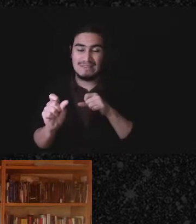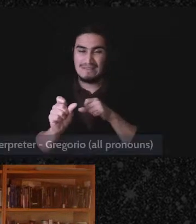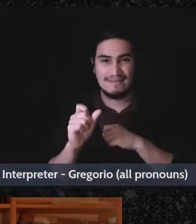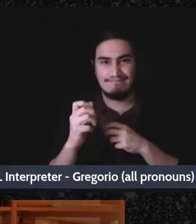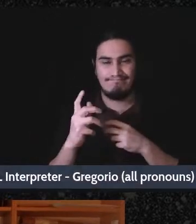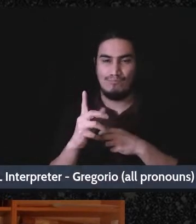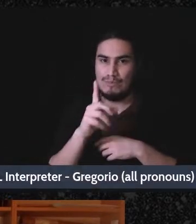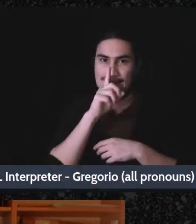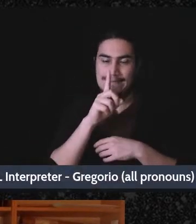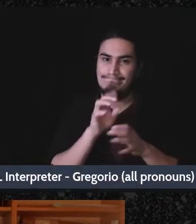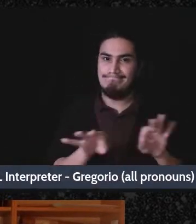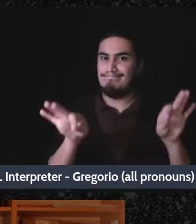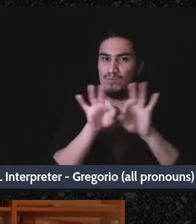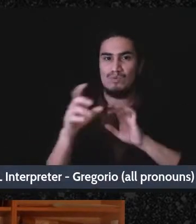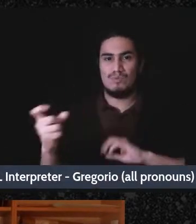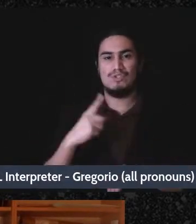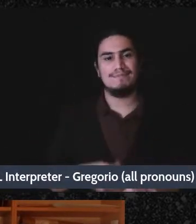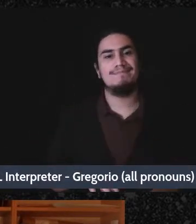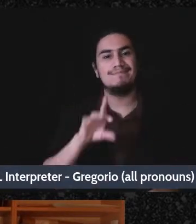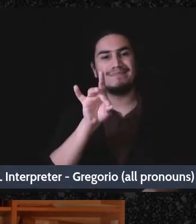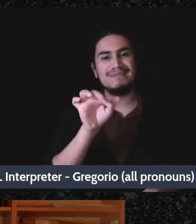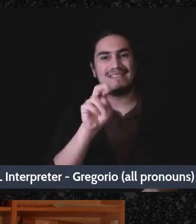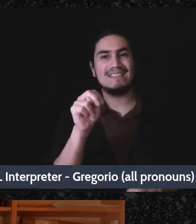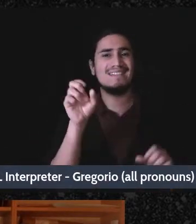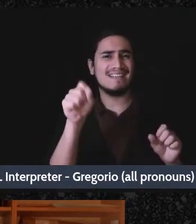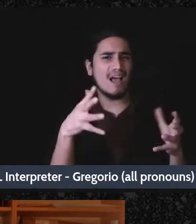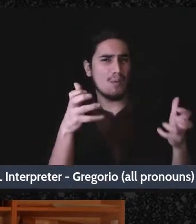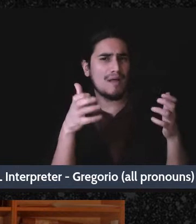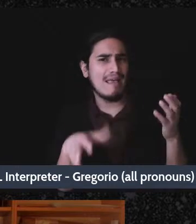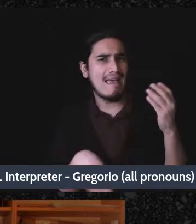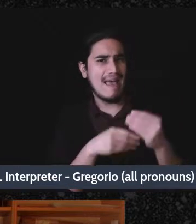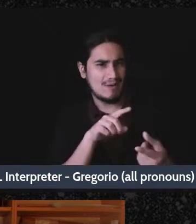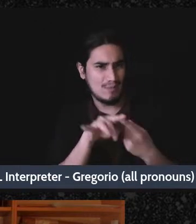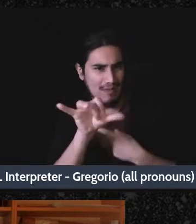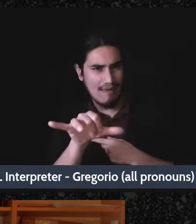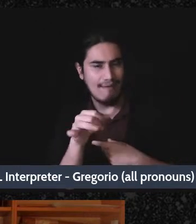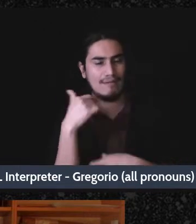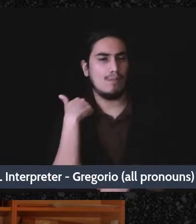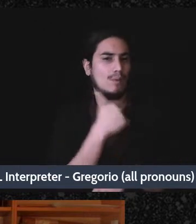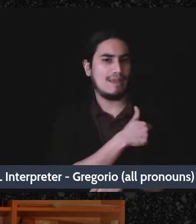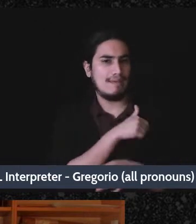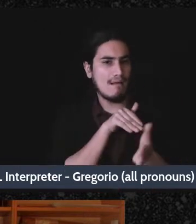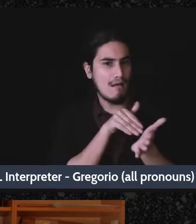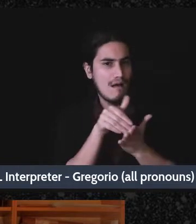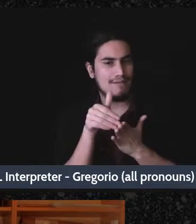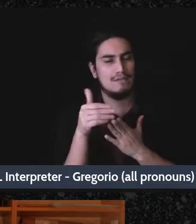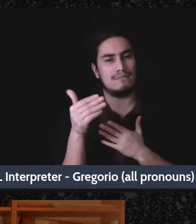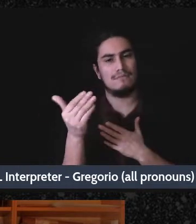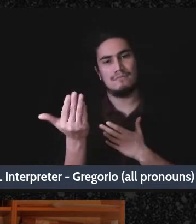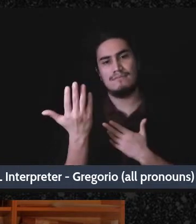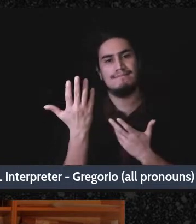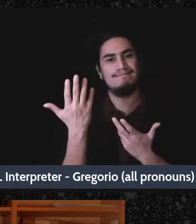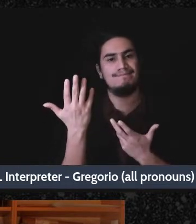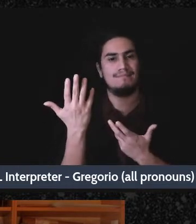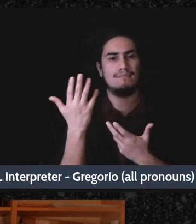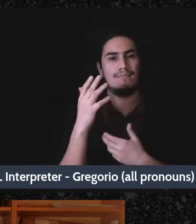Yeah, I just want to add to that we so much more frequently get wrecked by our own conflict about